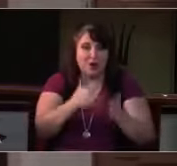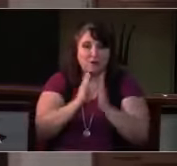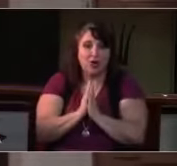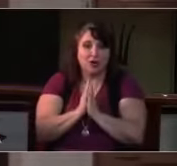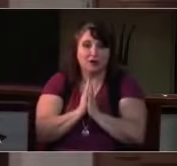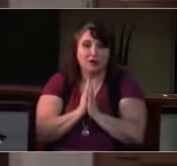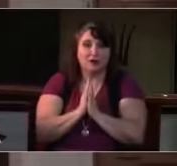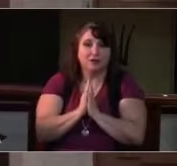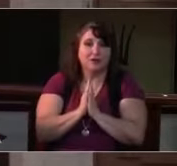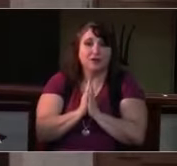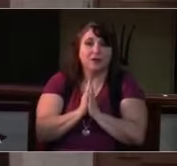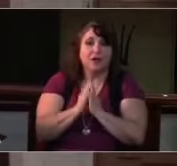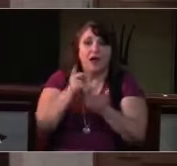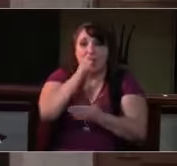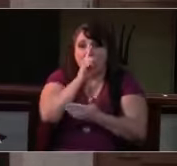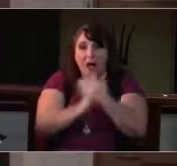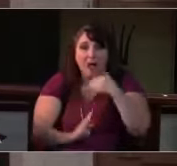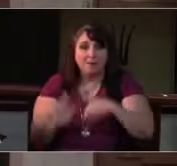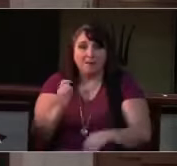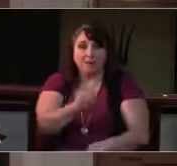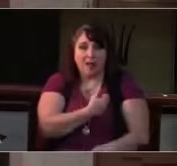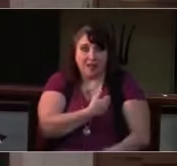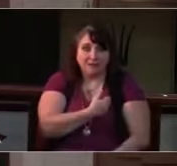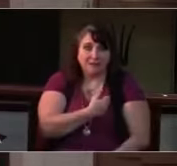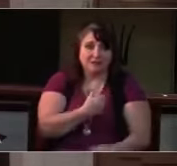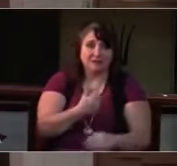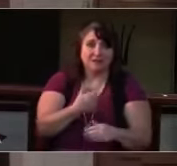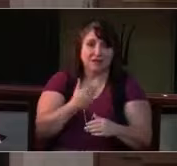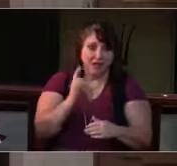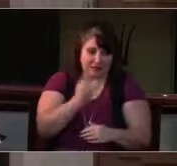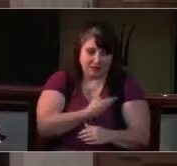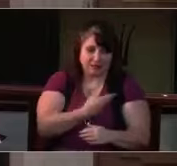in praying for the church, the world, and all who are in need.